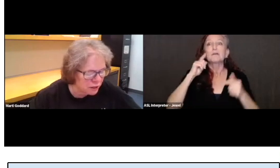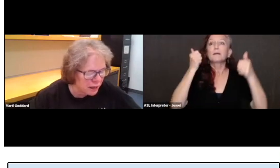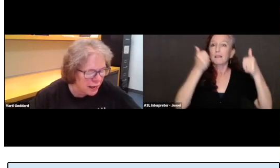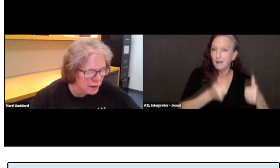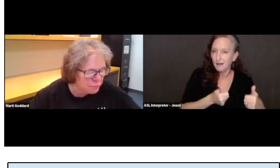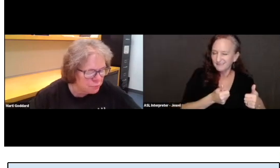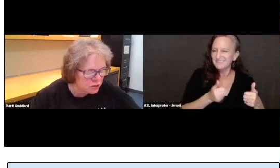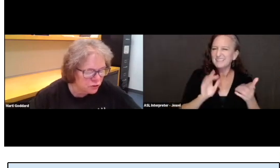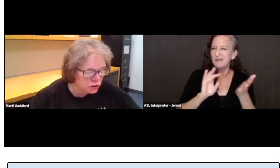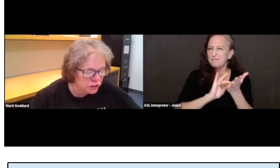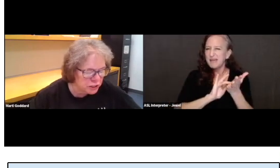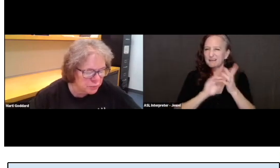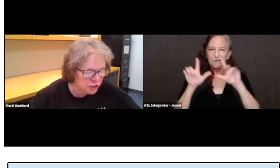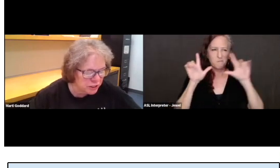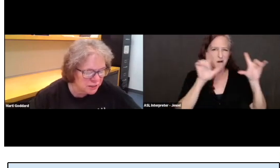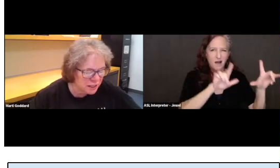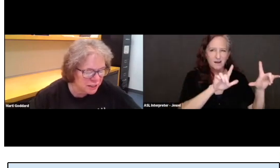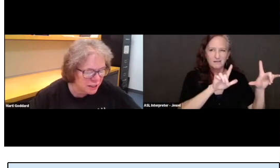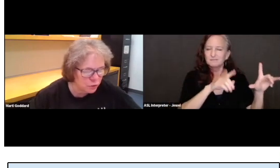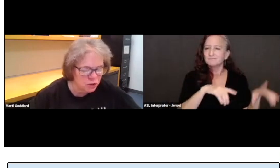and books for learning American sign language.